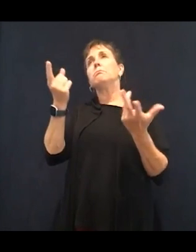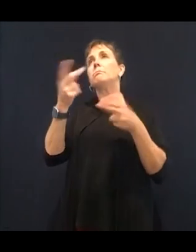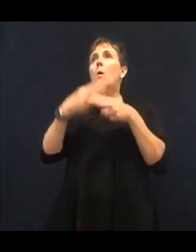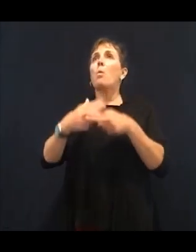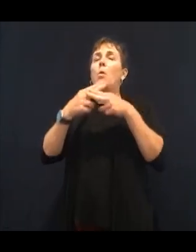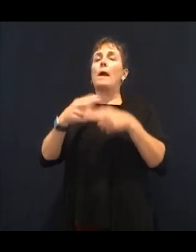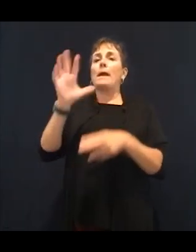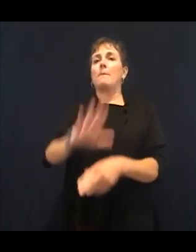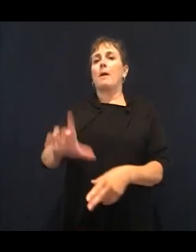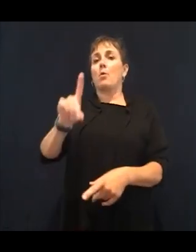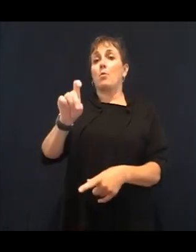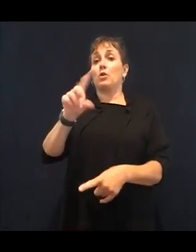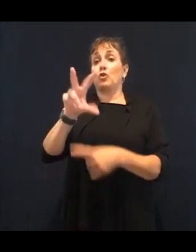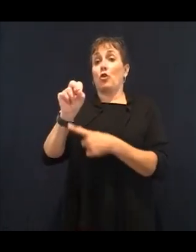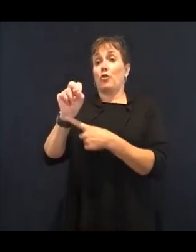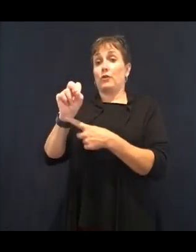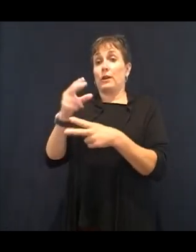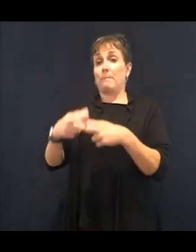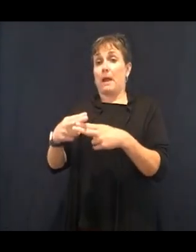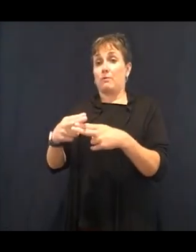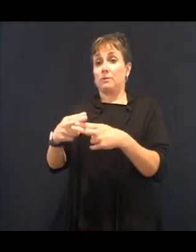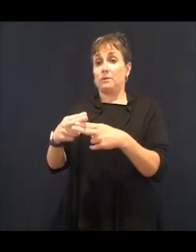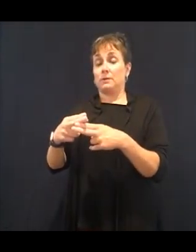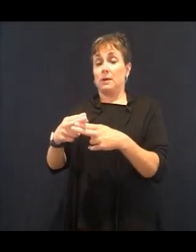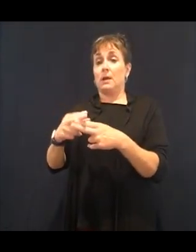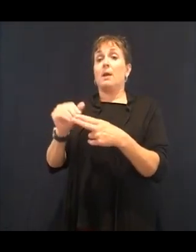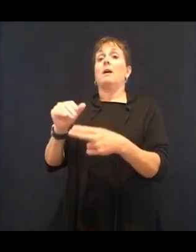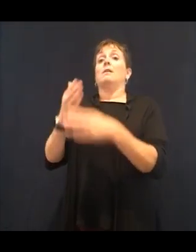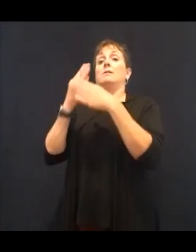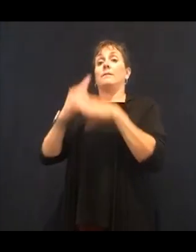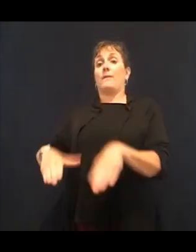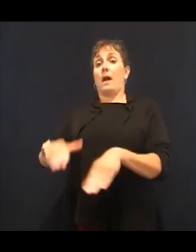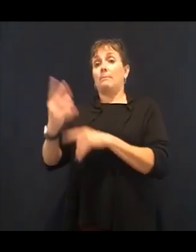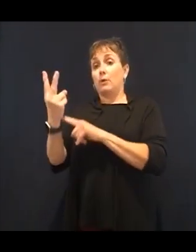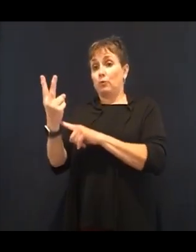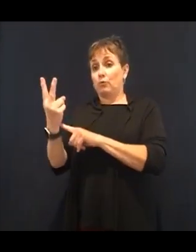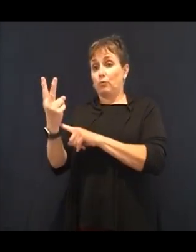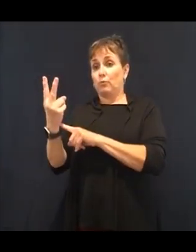And that's how many ounces of water, you would need a day.